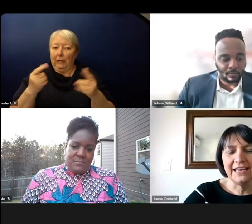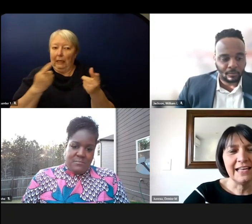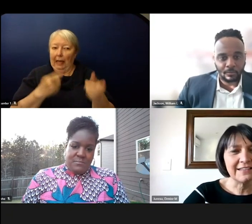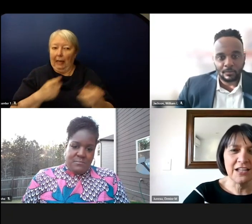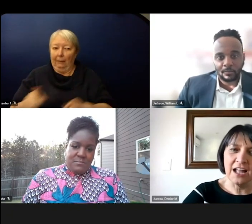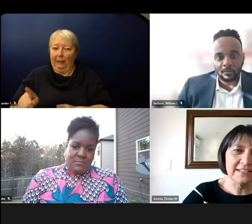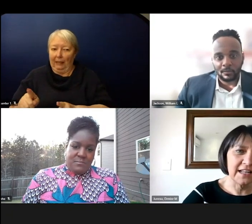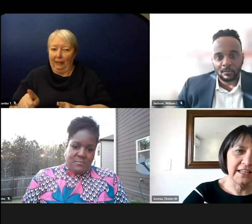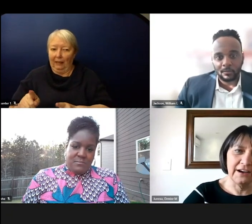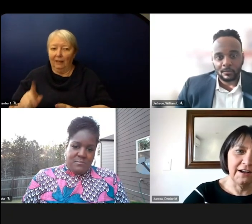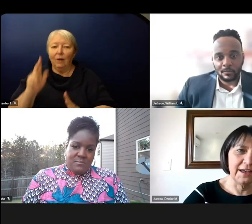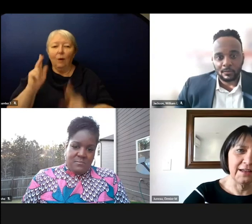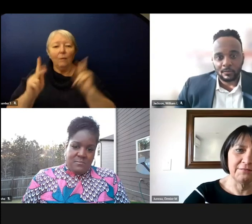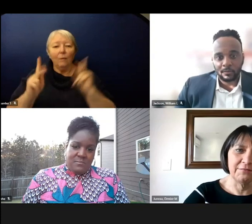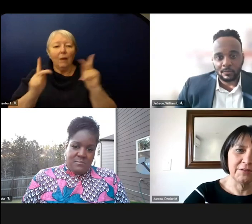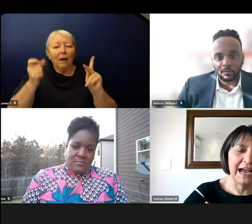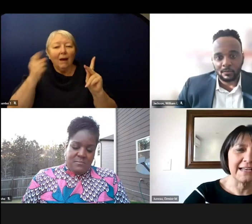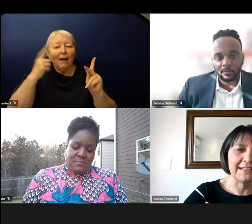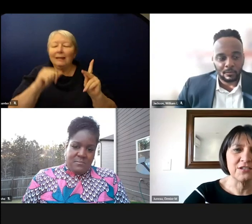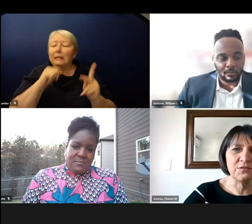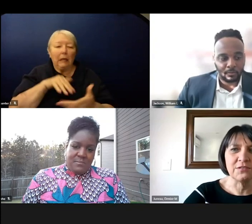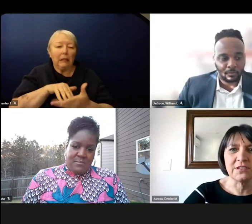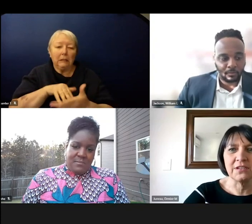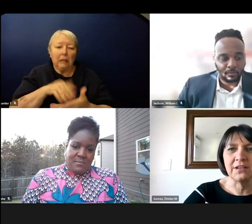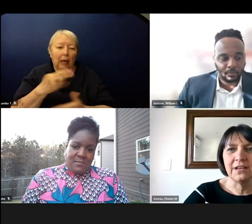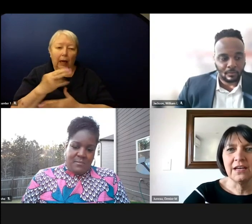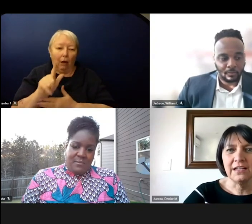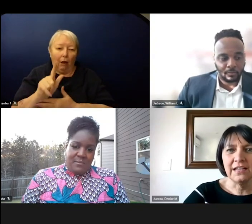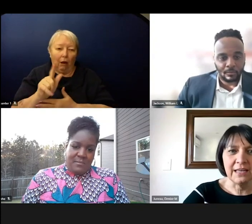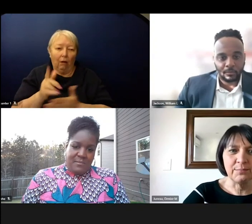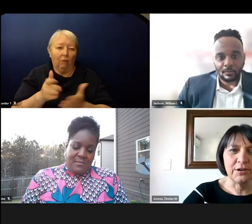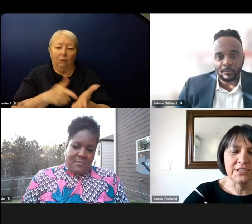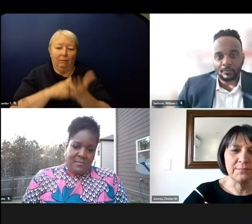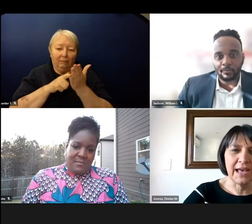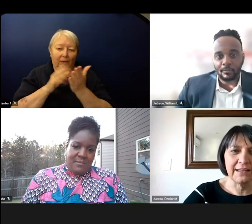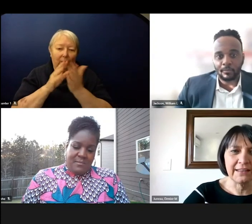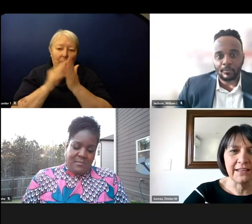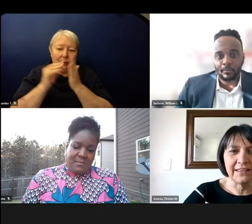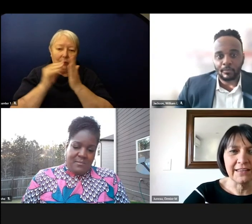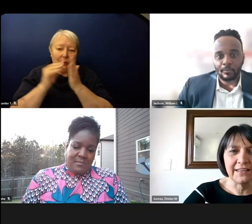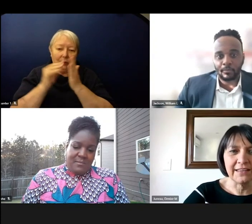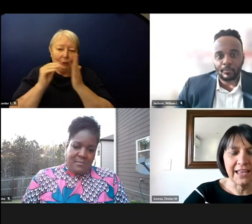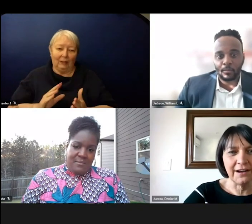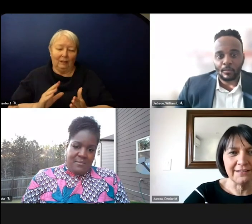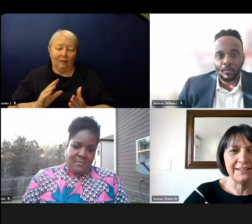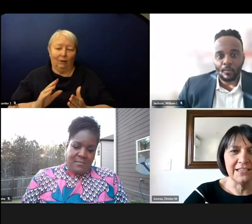understand that it is not a study hall that we're asking students to click in-person back. That they are with their content teachers